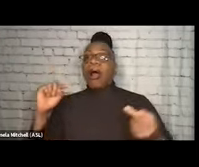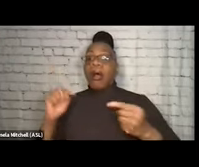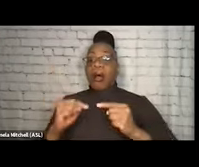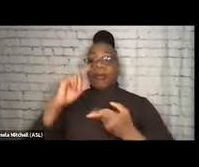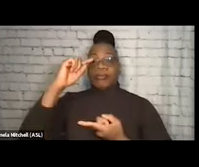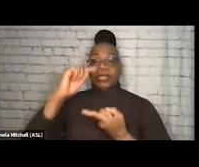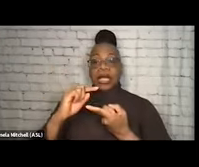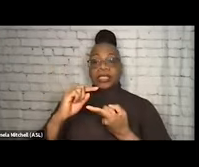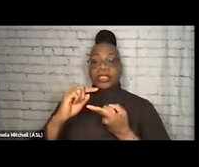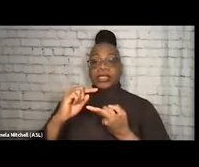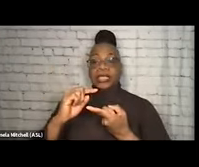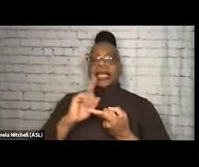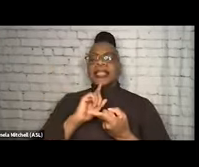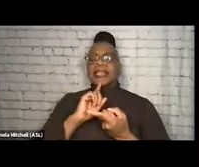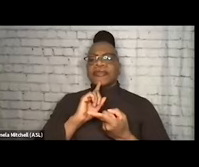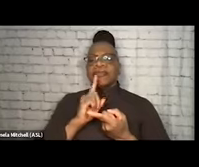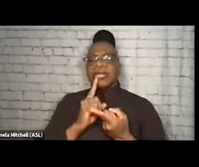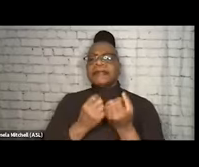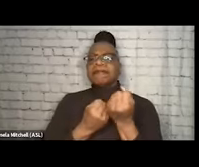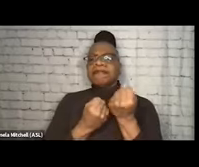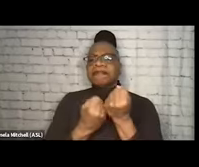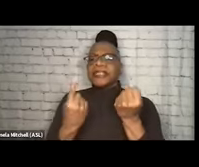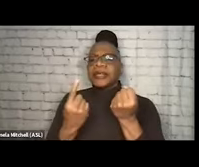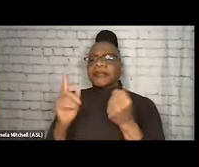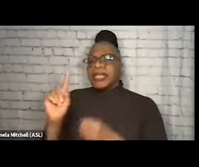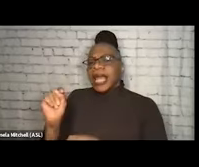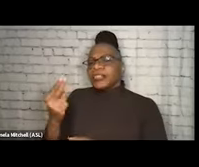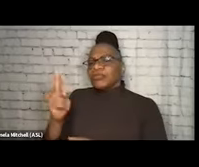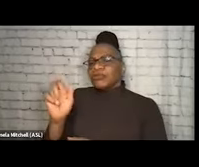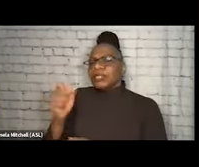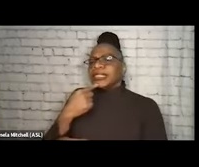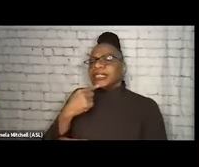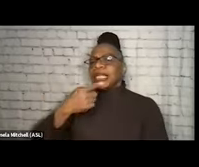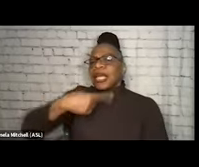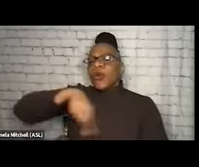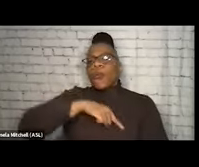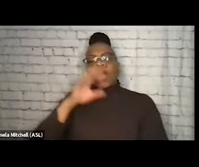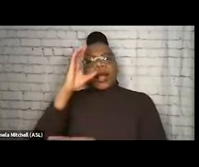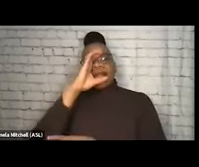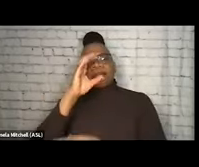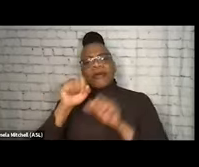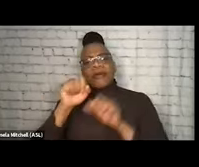that for me reinforces something else that Theresa said, that we're looking for the ability to promote self-determination